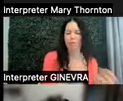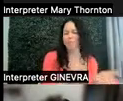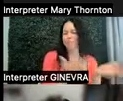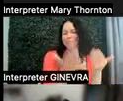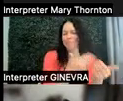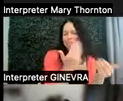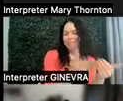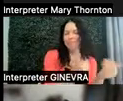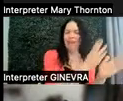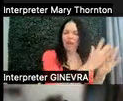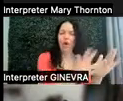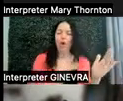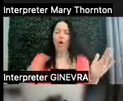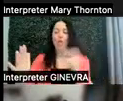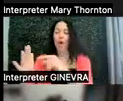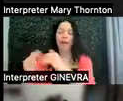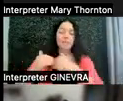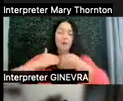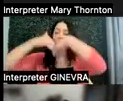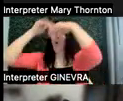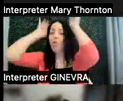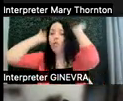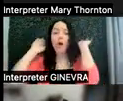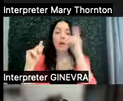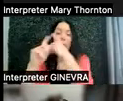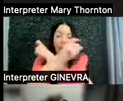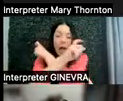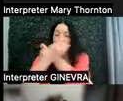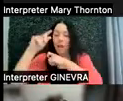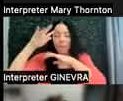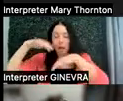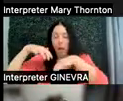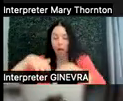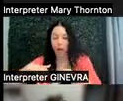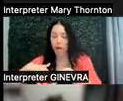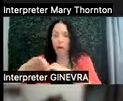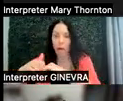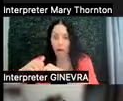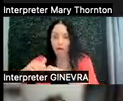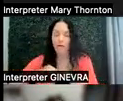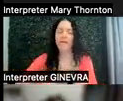about something that is overwhelming, to the point of shut down. And then in the middle is that kind of sweet spot